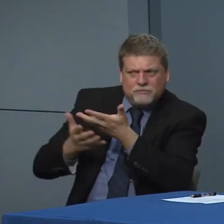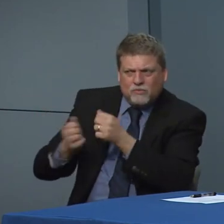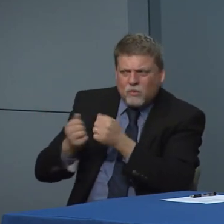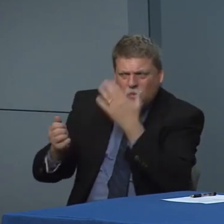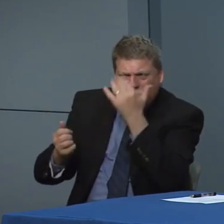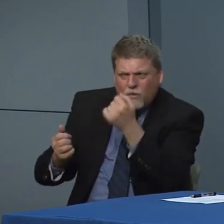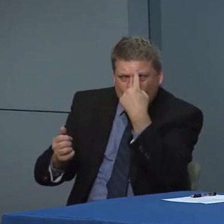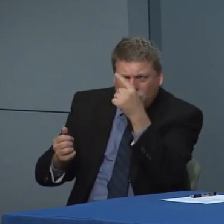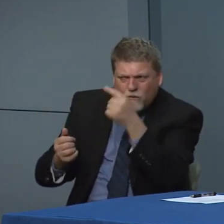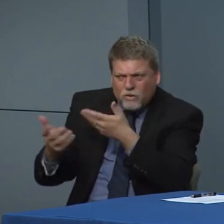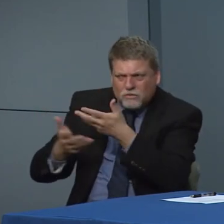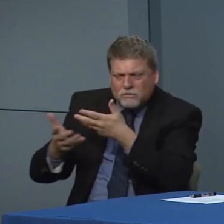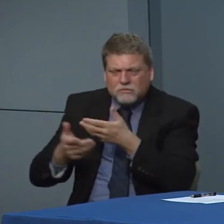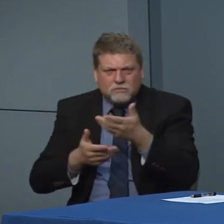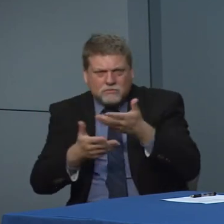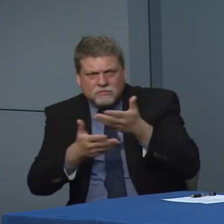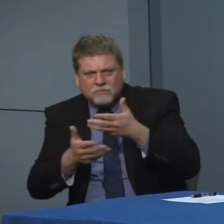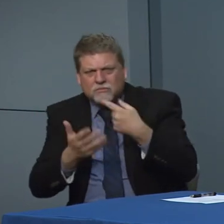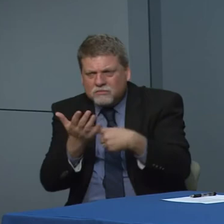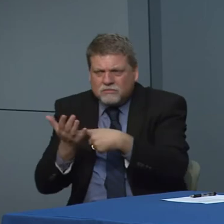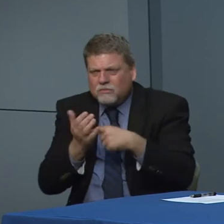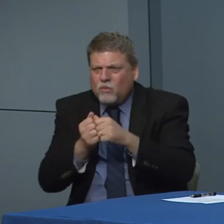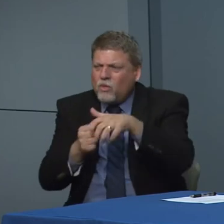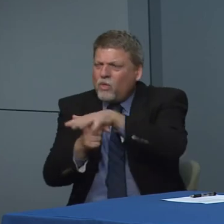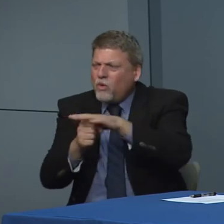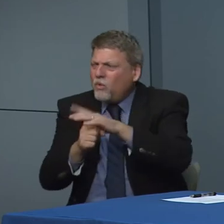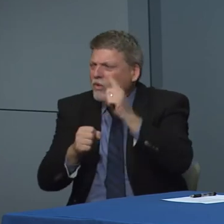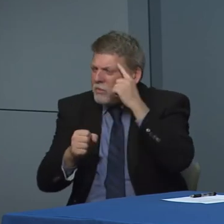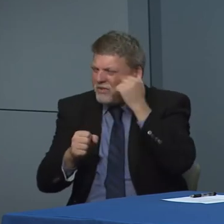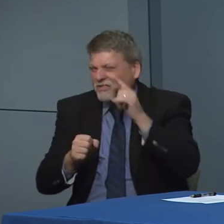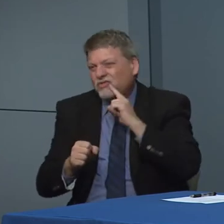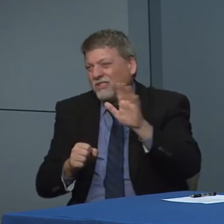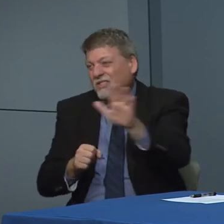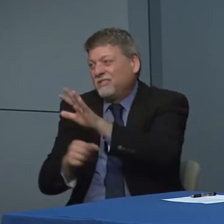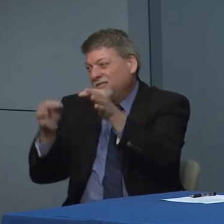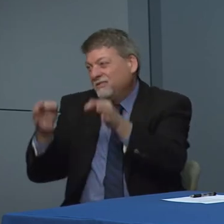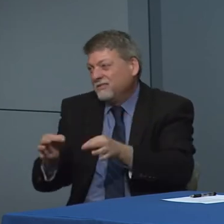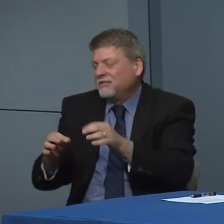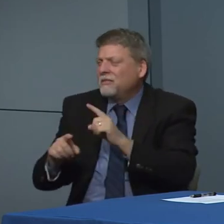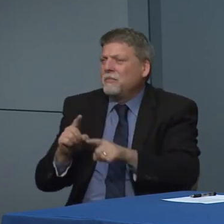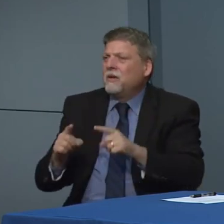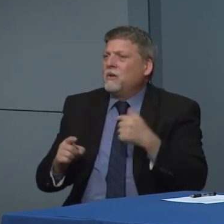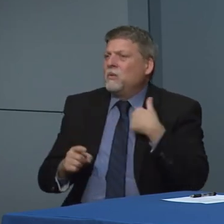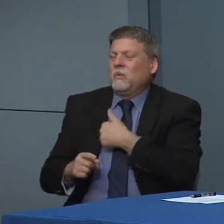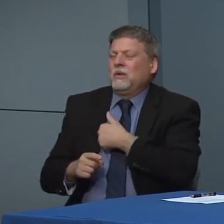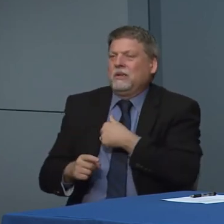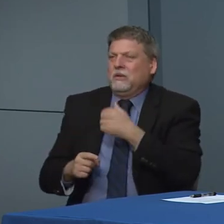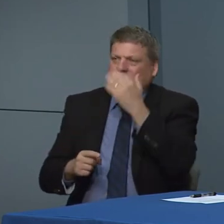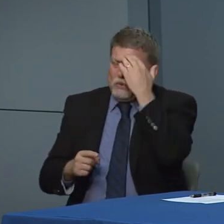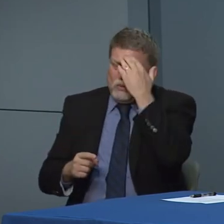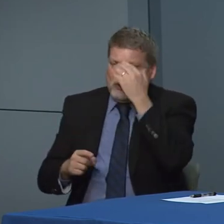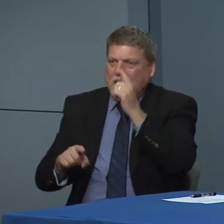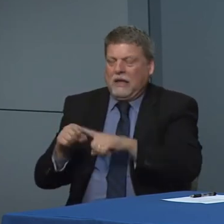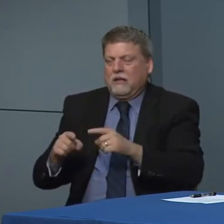put that together with all these other input, so I said things are rapidly evolving. But it is it is not a a black